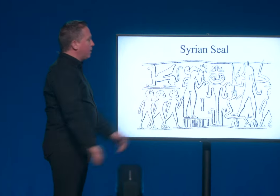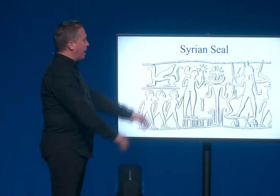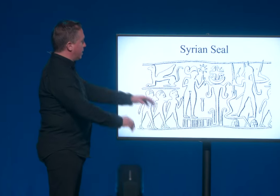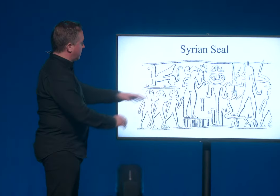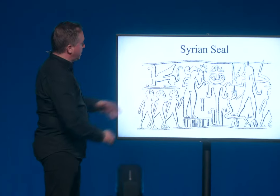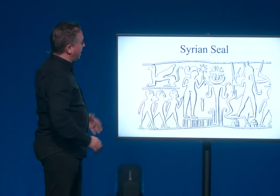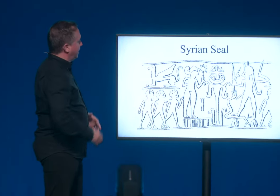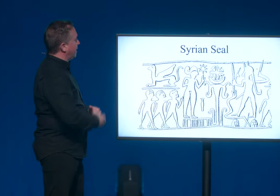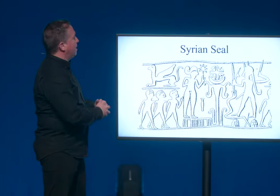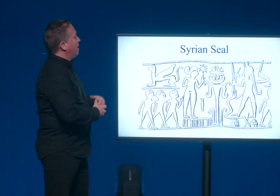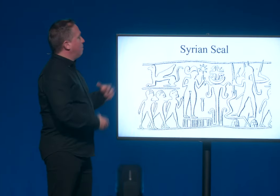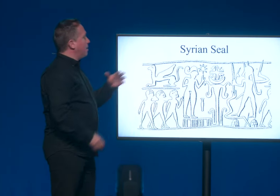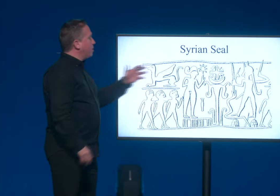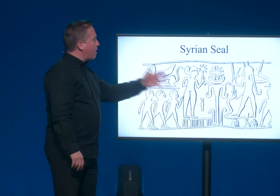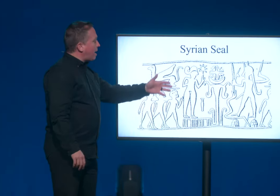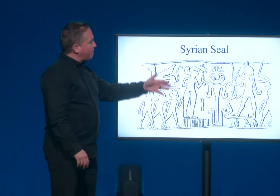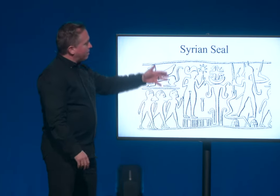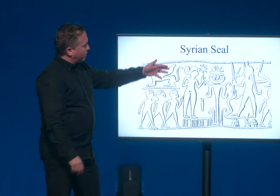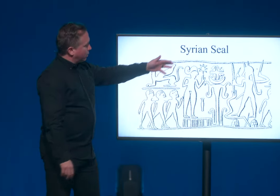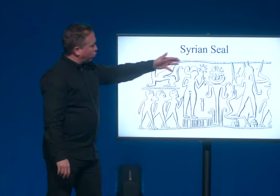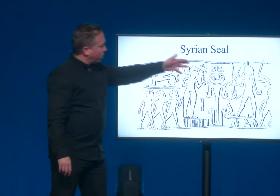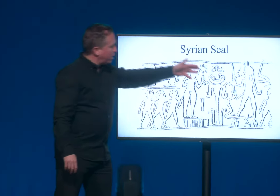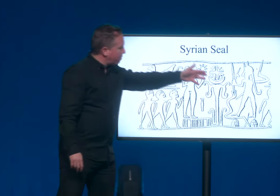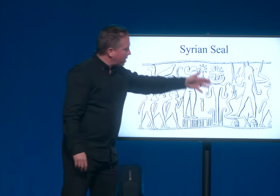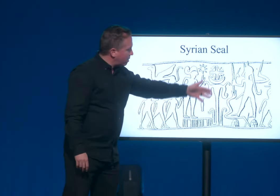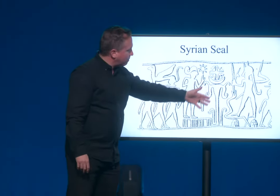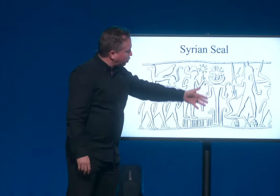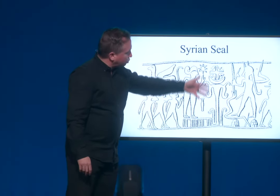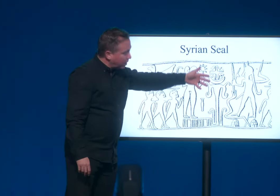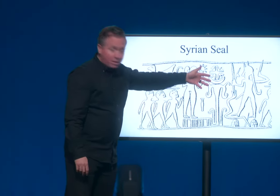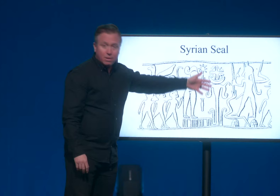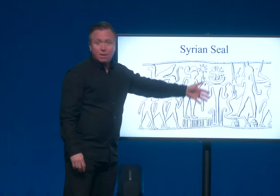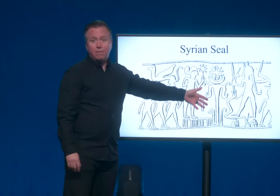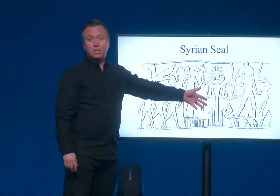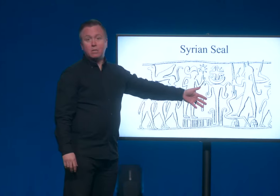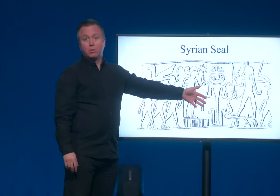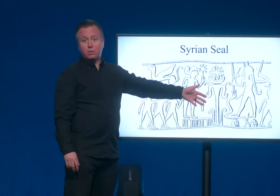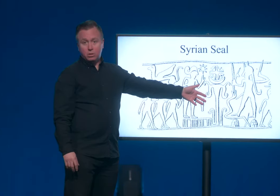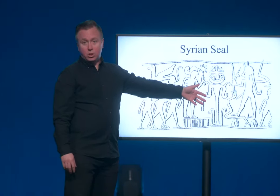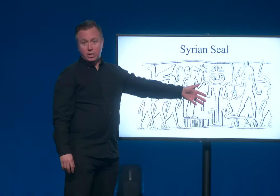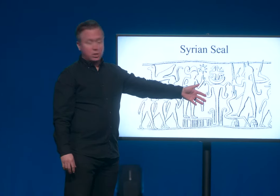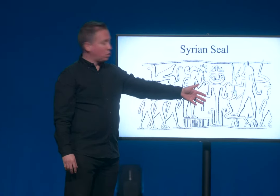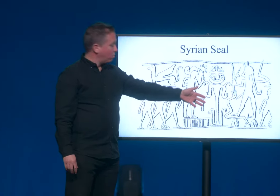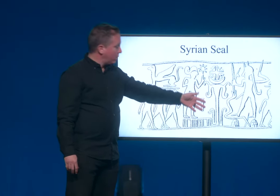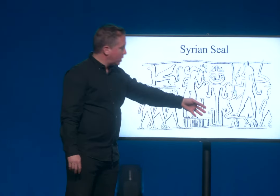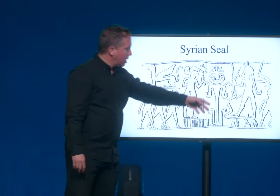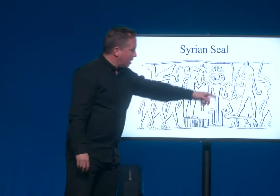Okay. You'll see that there. But what you have here is a tree, right? You have a tree very similar to the Genesis stories.